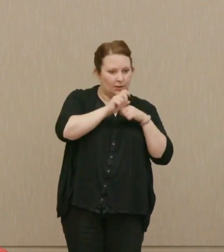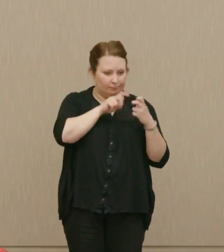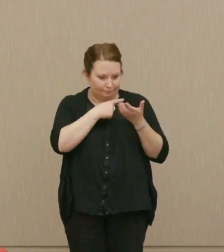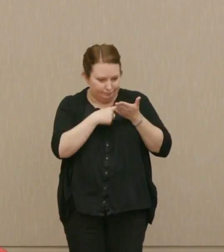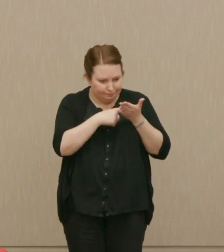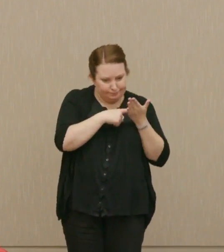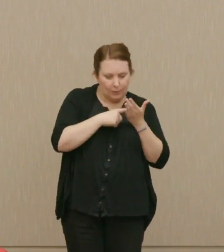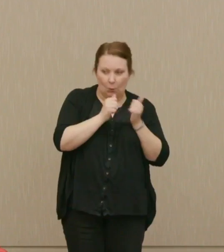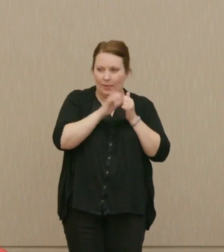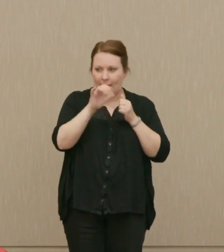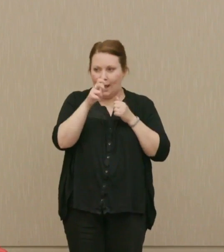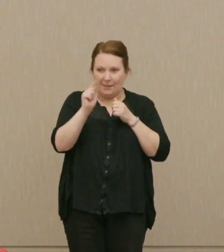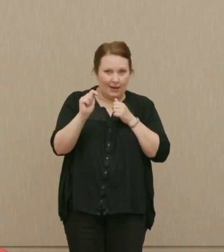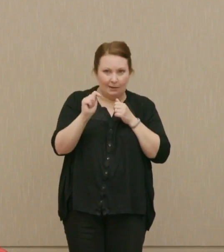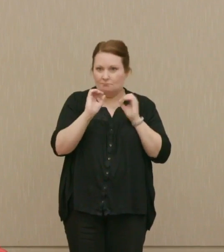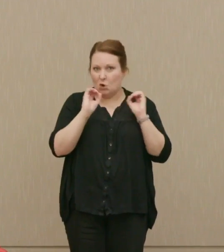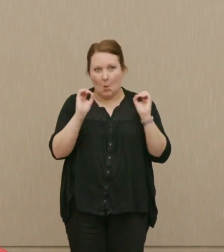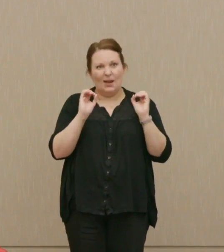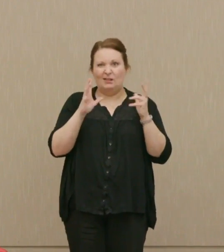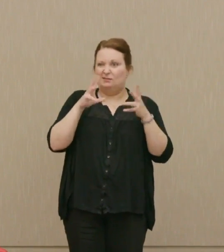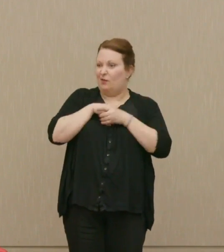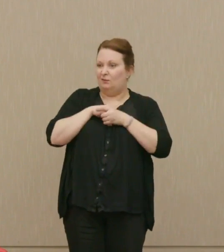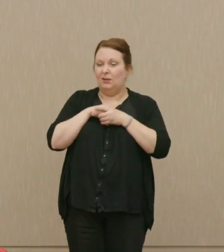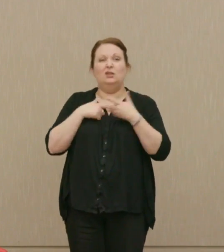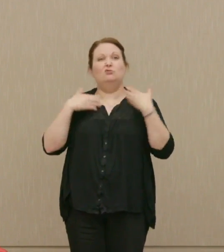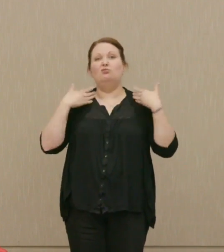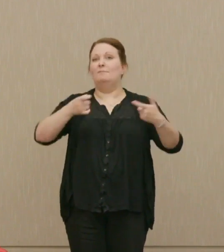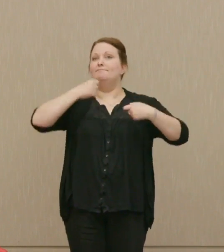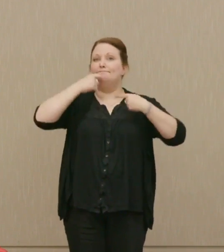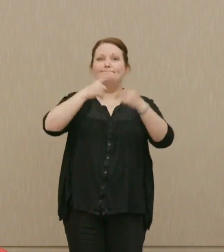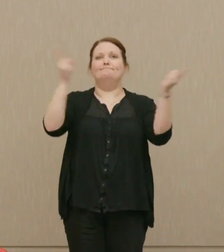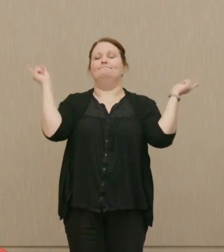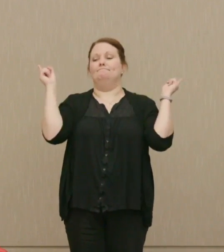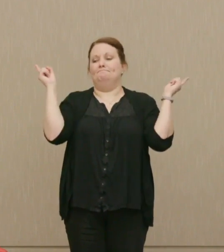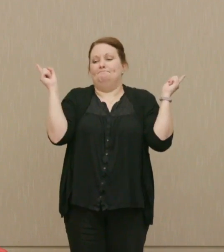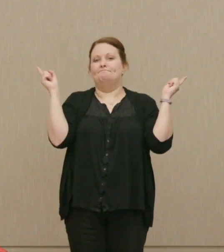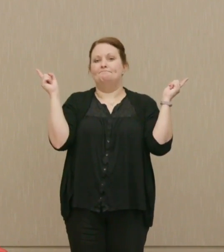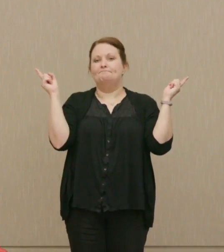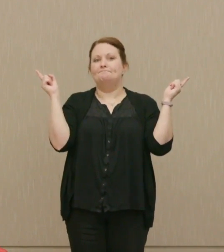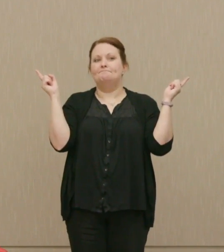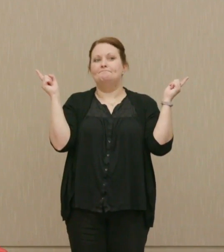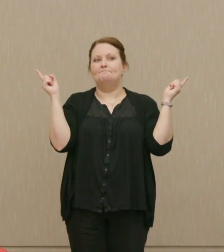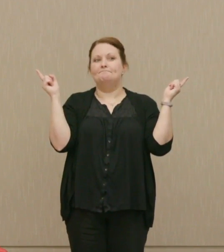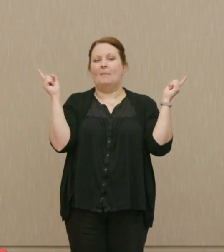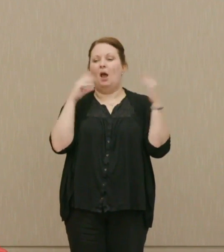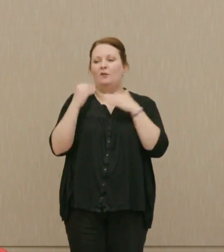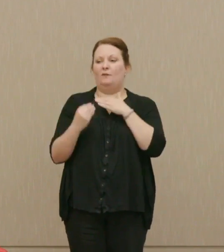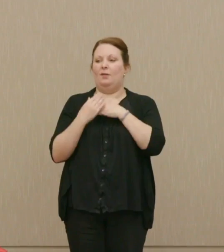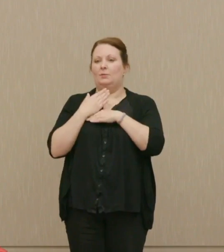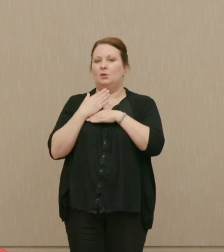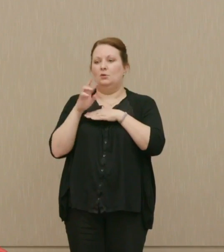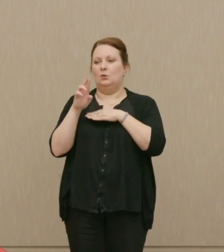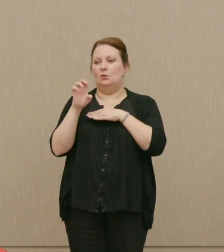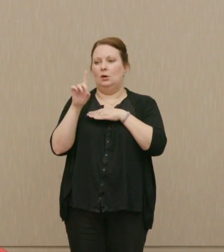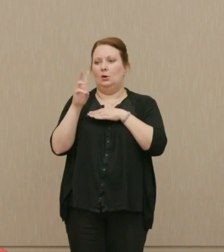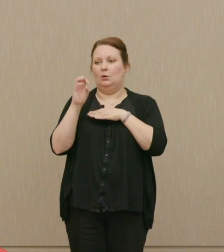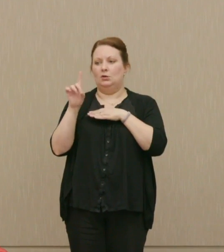cabinet at the time, or with anybody in general. He put it out under the influence, in particular, of Edward Teller, the father of the H-bomb.